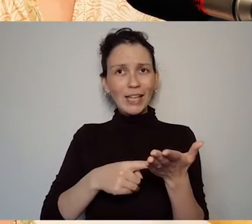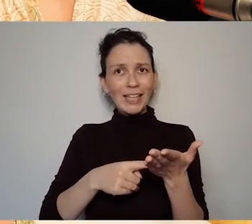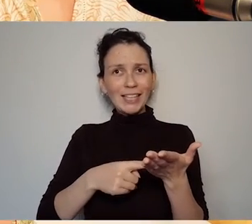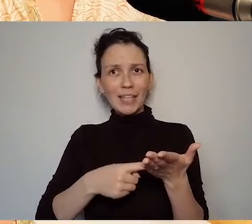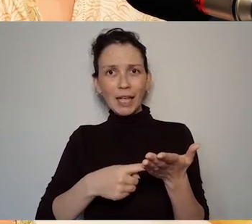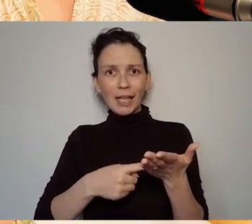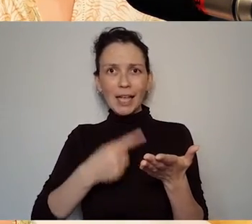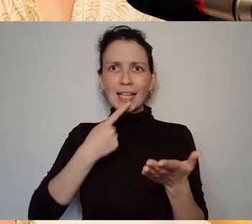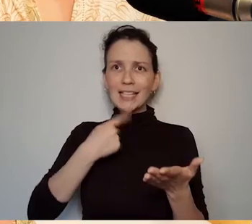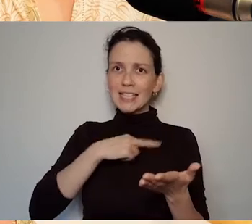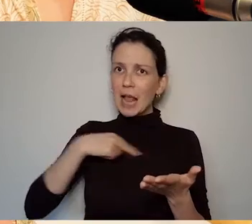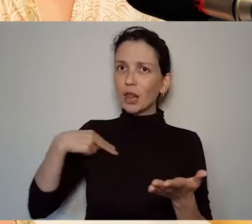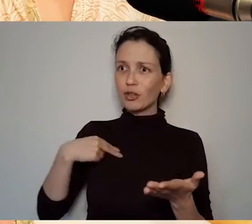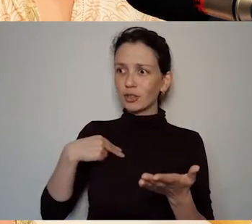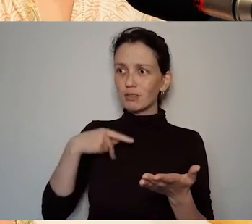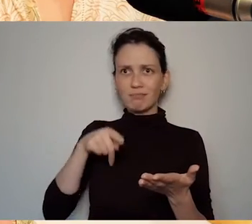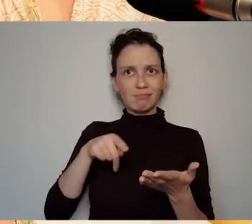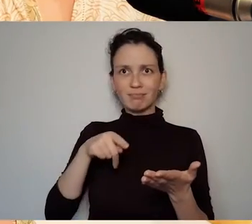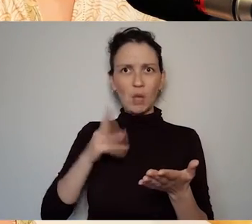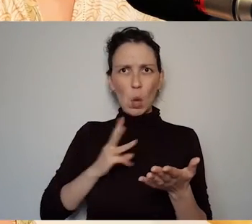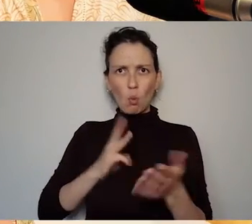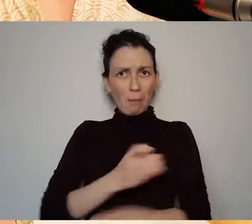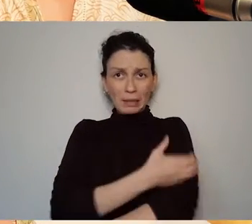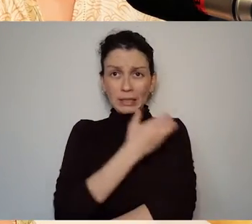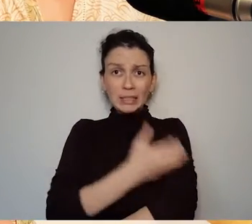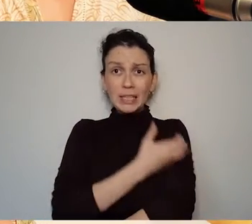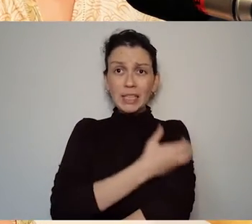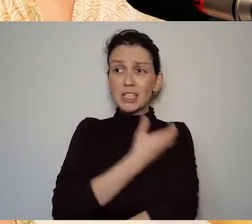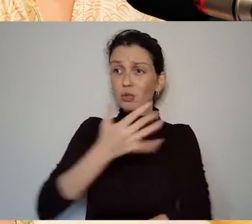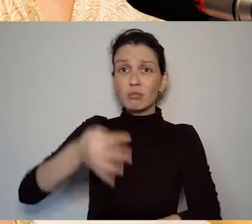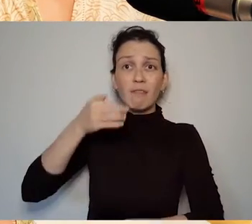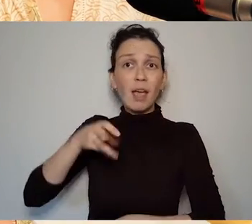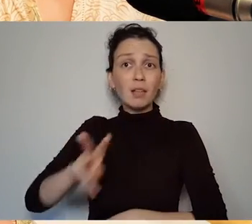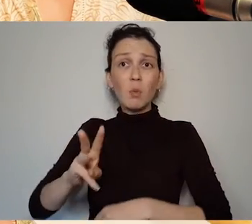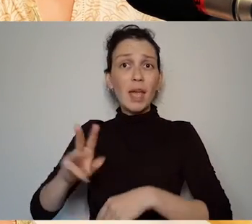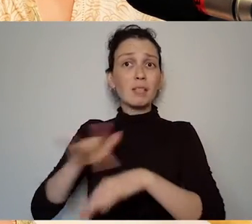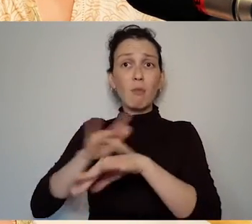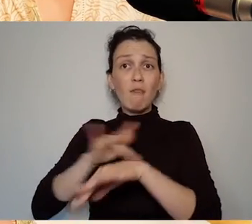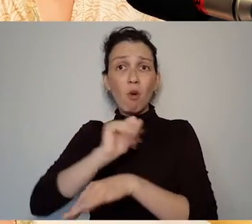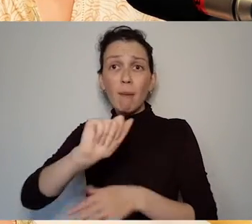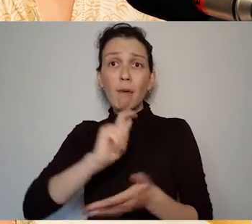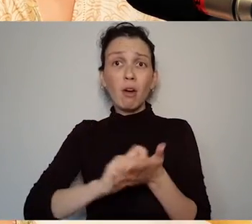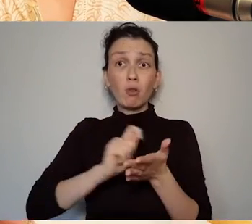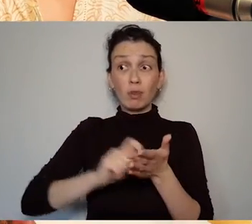our productions of her work on the stage, both in Dublin in London and in New York. We have, you know